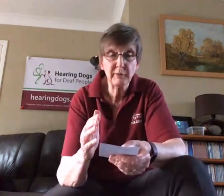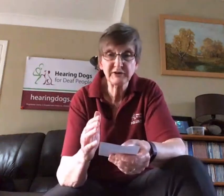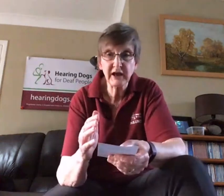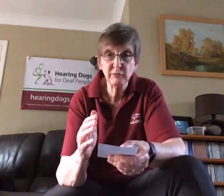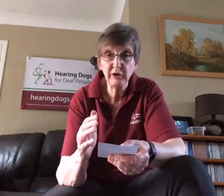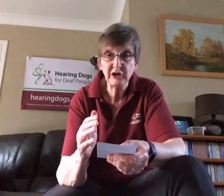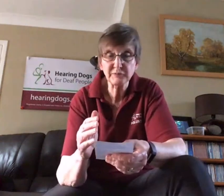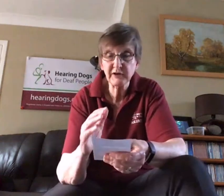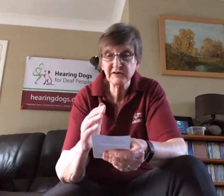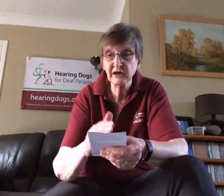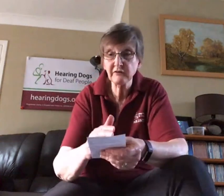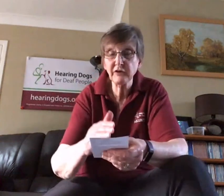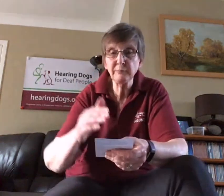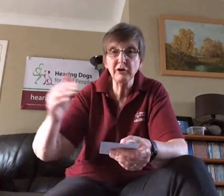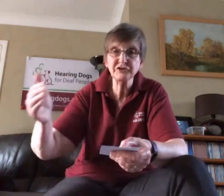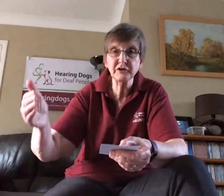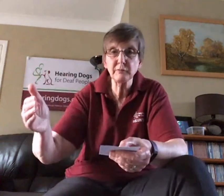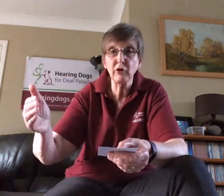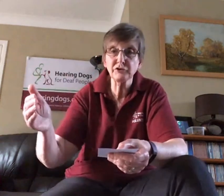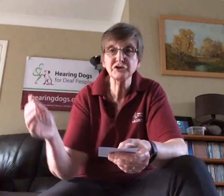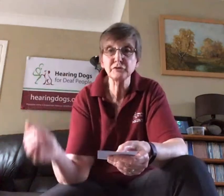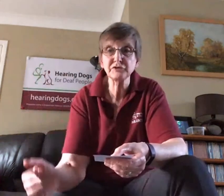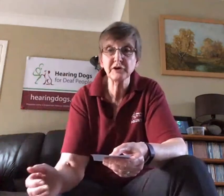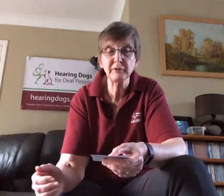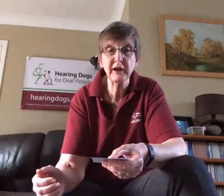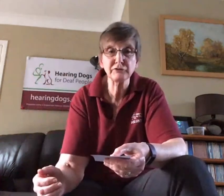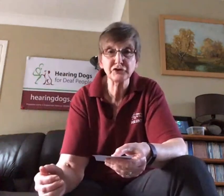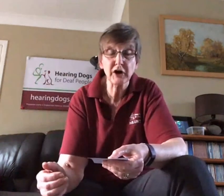the puppies at eight weeks but instead of them passing them on to somebody else to train